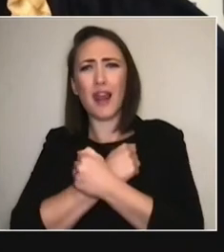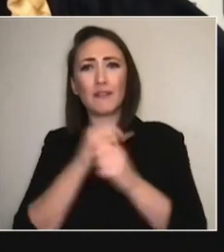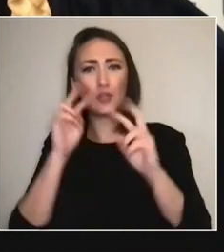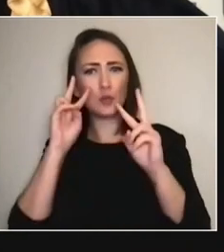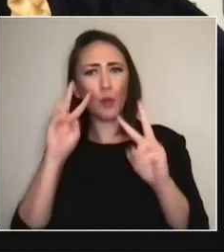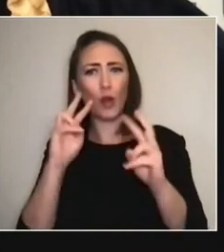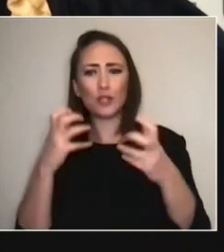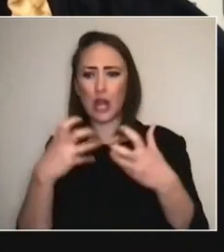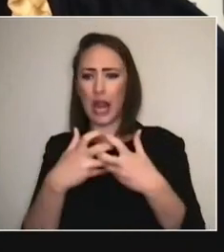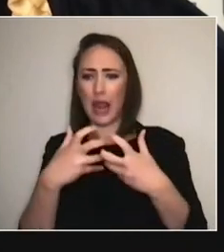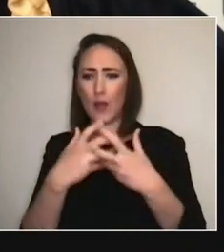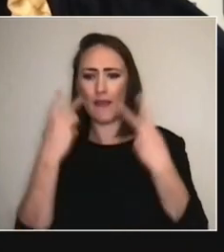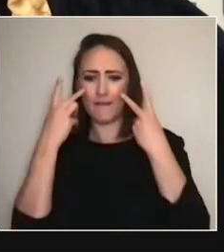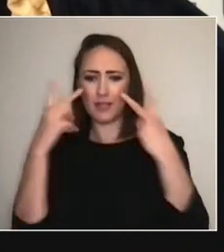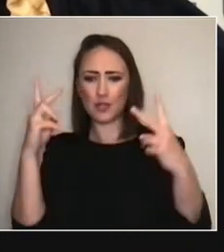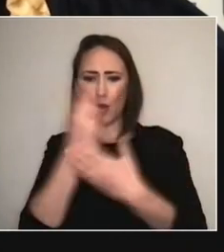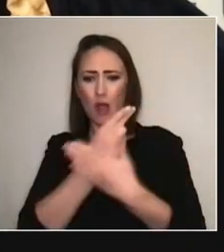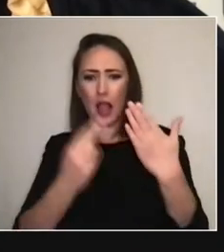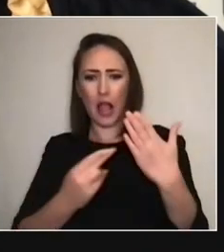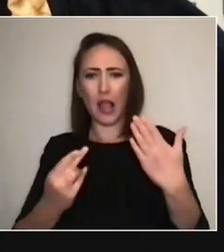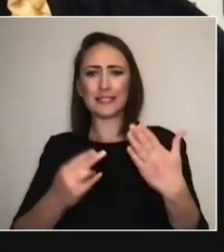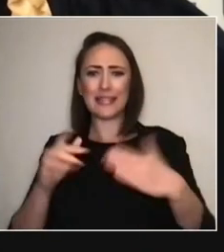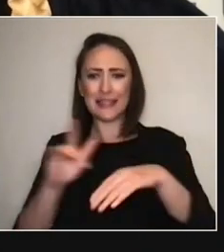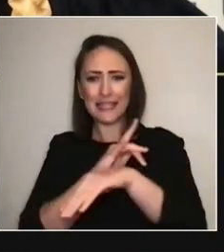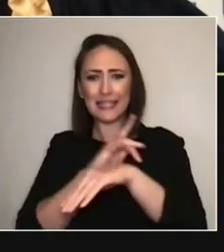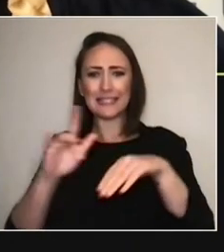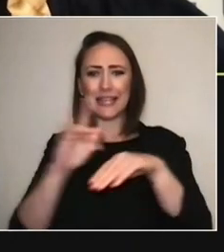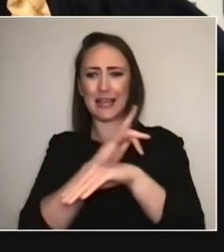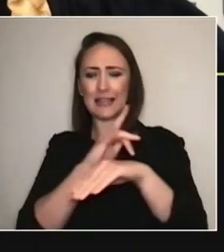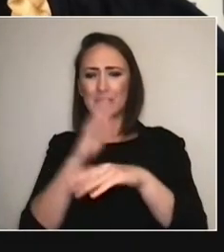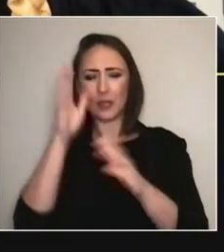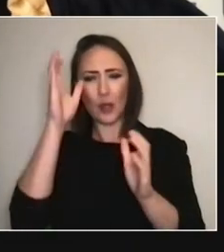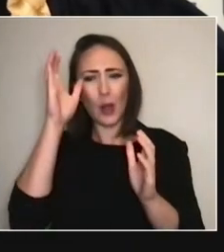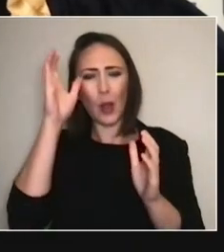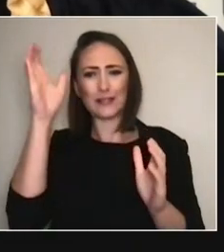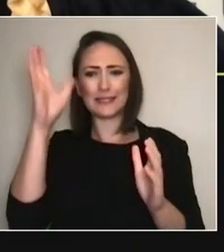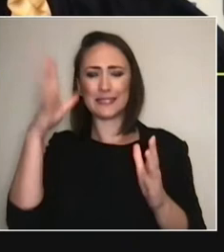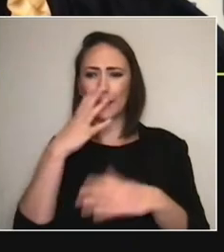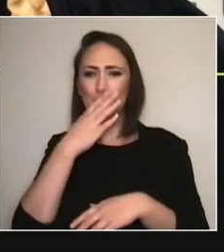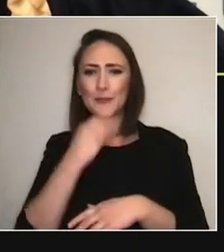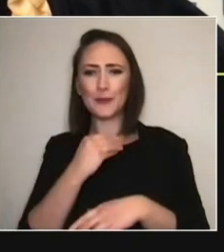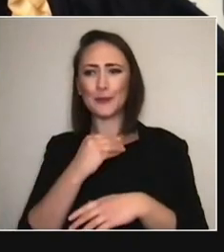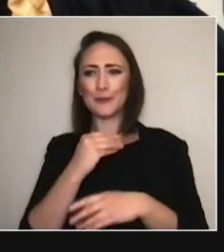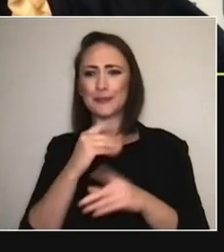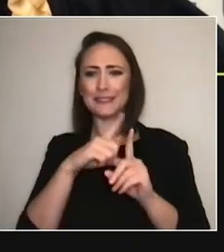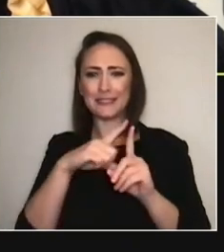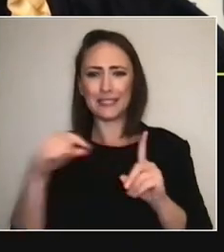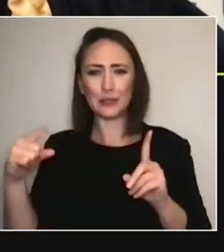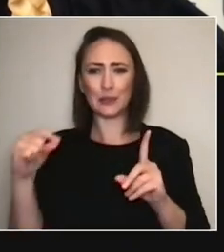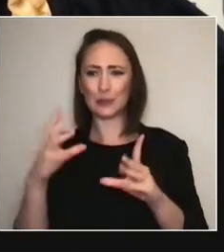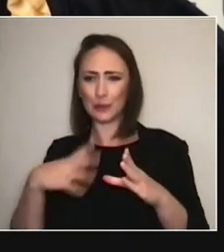where it's been more about concept or the content of the work,